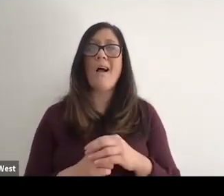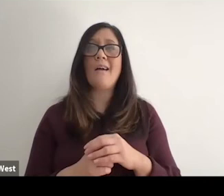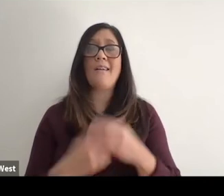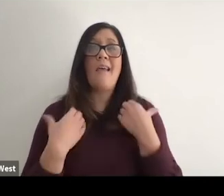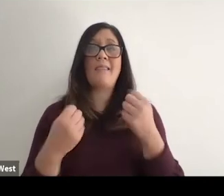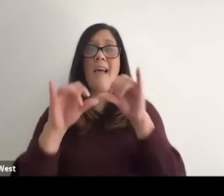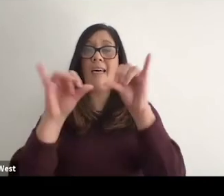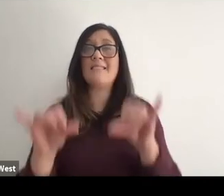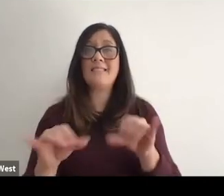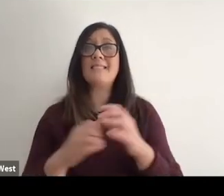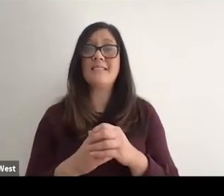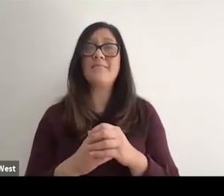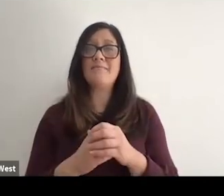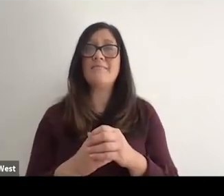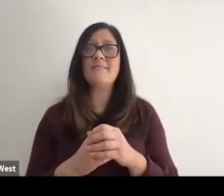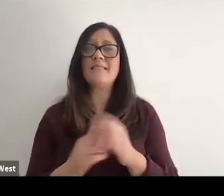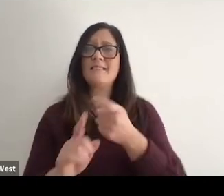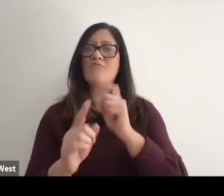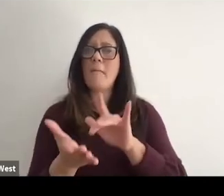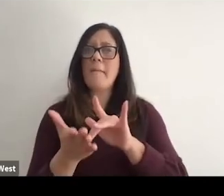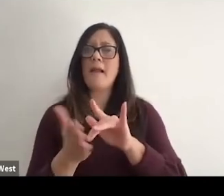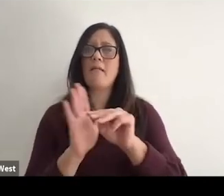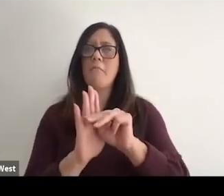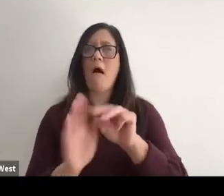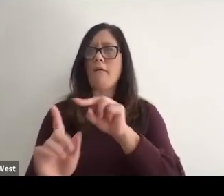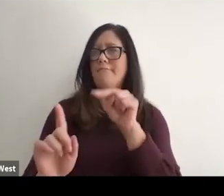healthcare system is built out of the medical model of disability,